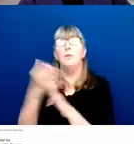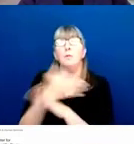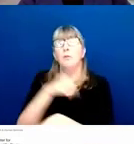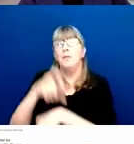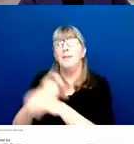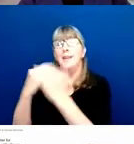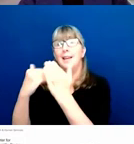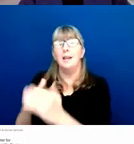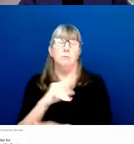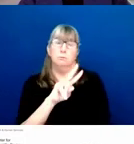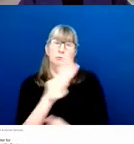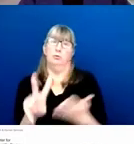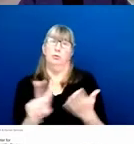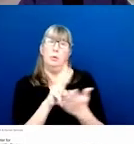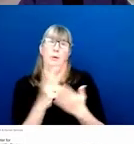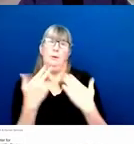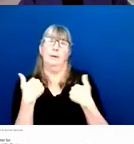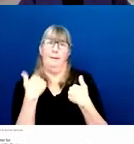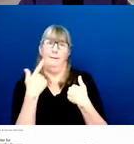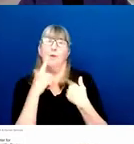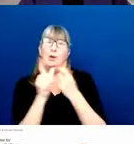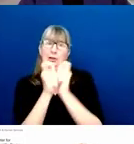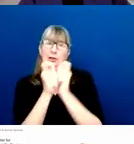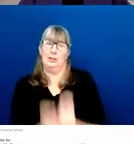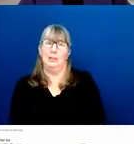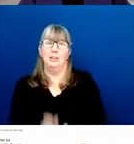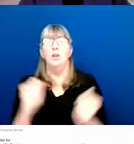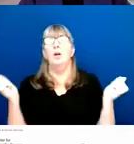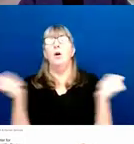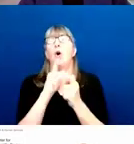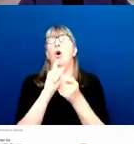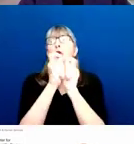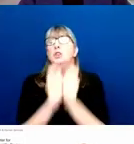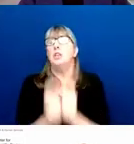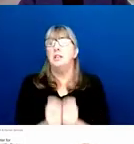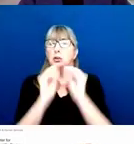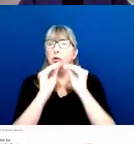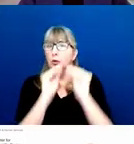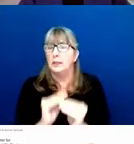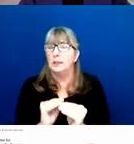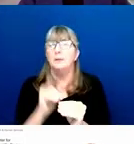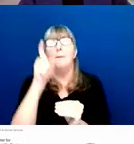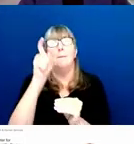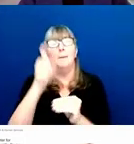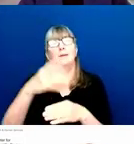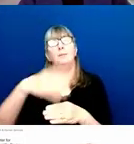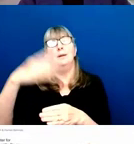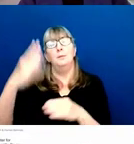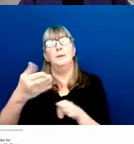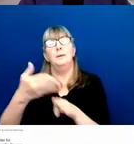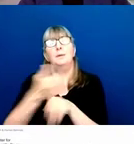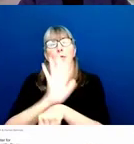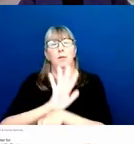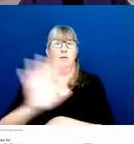All changes and corrections and updates must be made before that 5 p.m. deadline, or your application is late. Next slide.